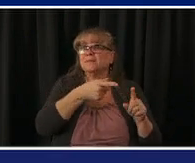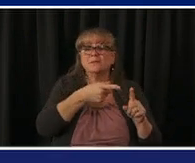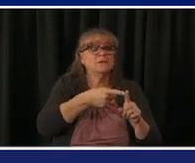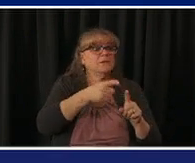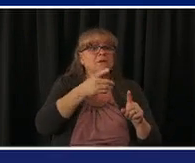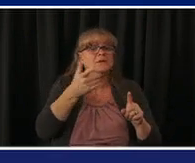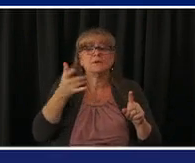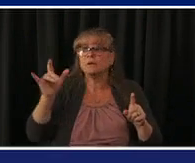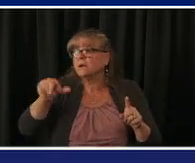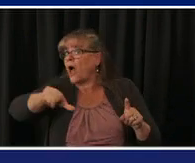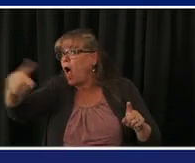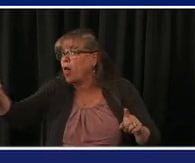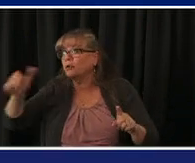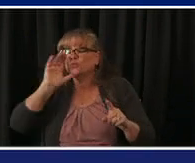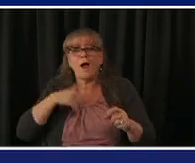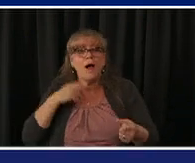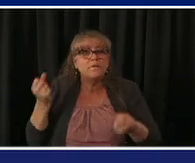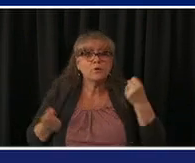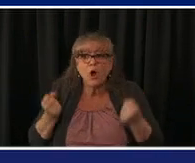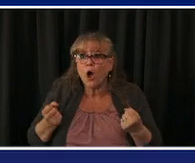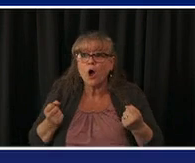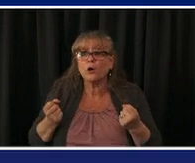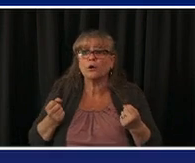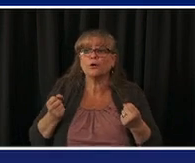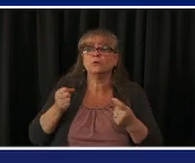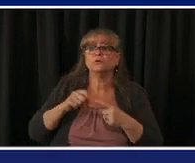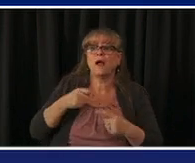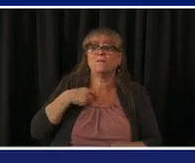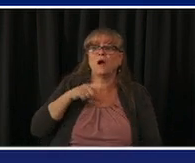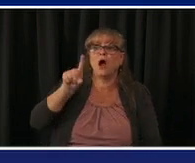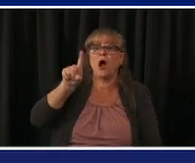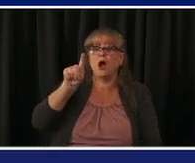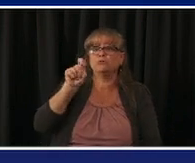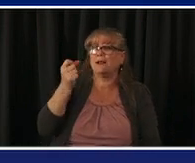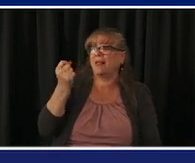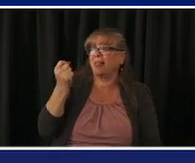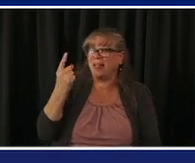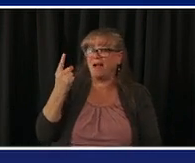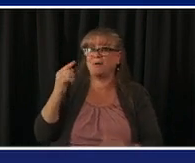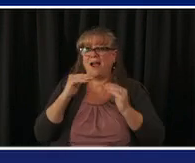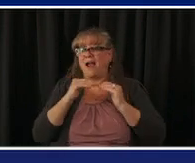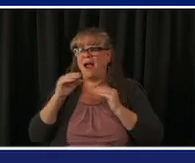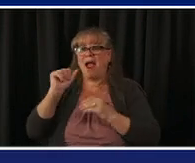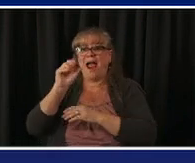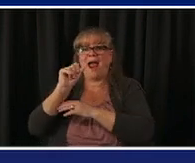equity clinics in medically served underserved areas we have 75 scheduled through april 6th